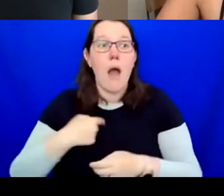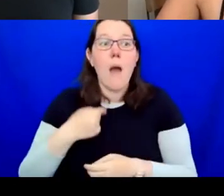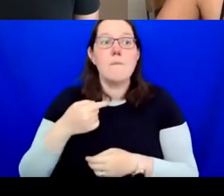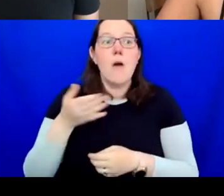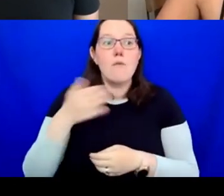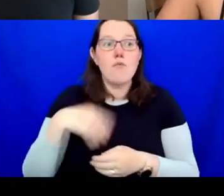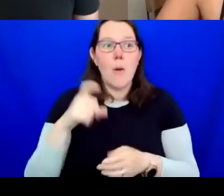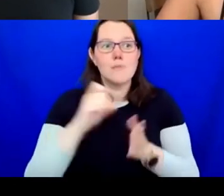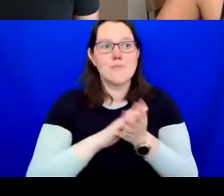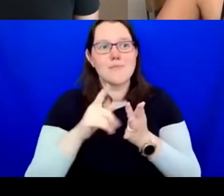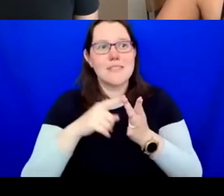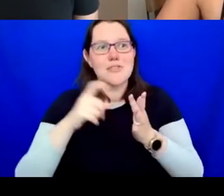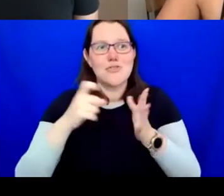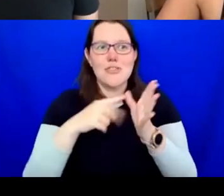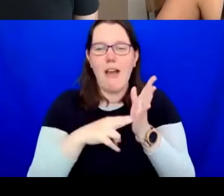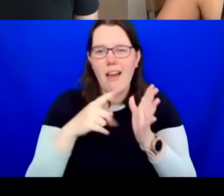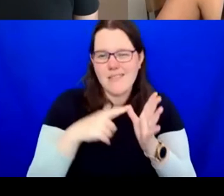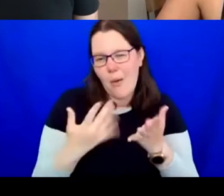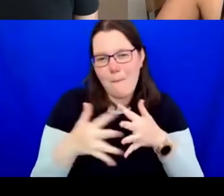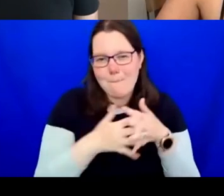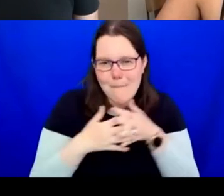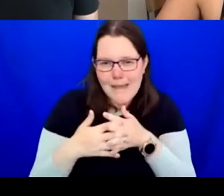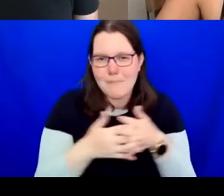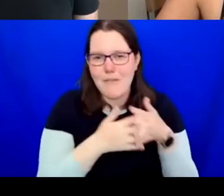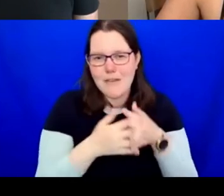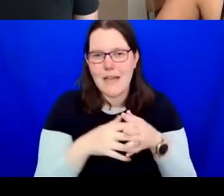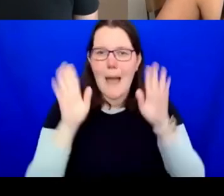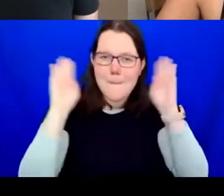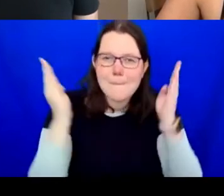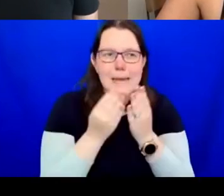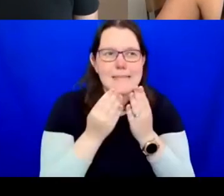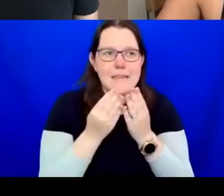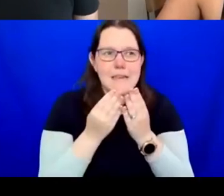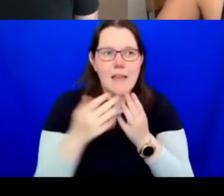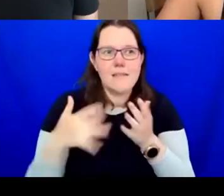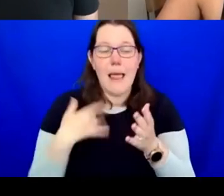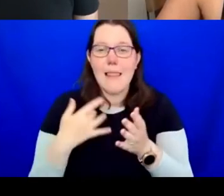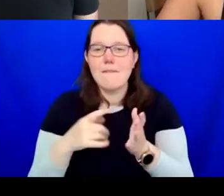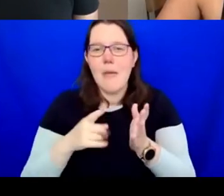I practise from where I am from, not where I'm at. My politics of being have grown here and I embody